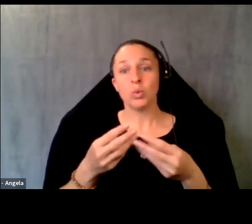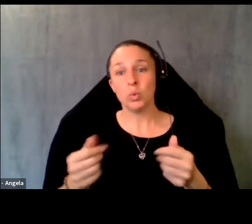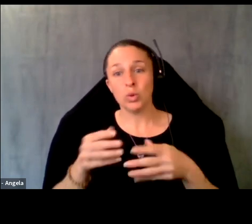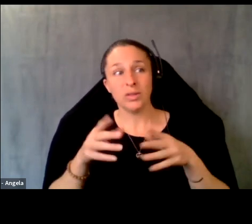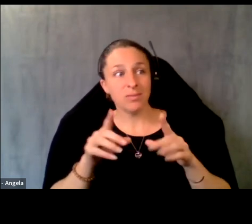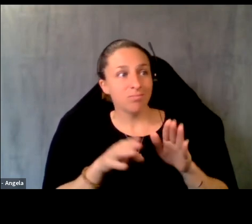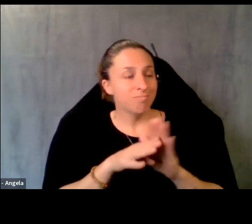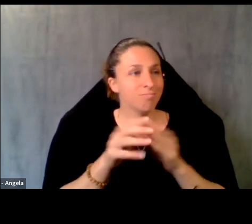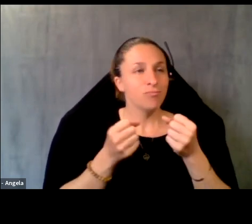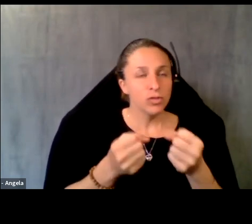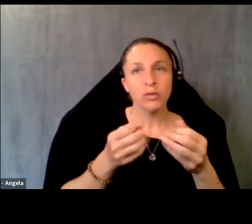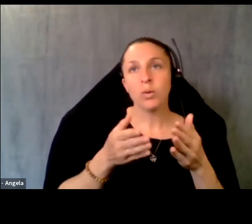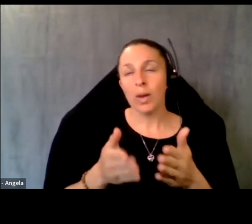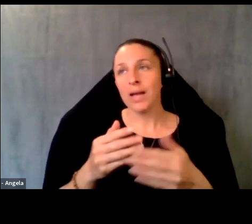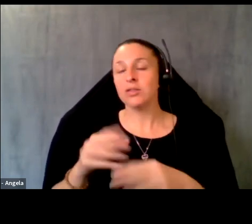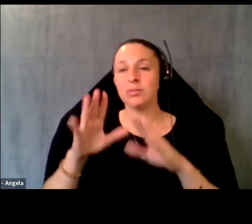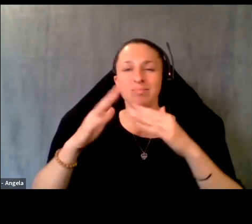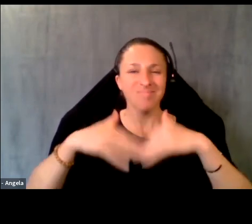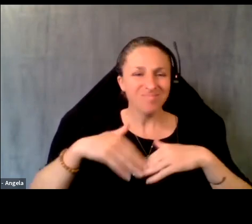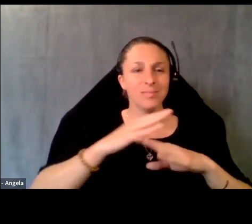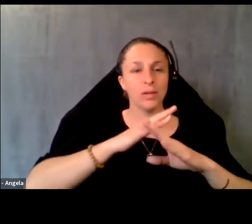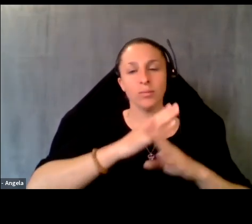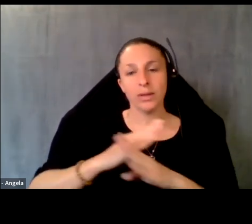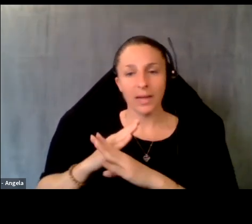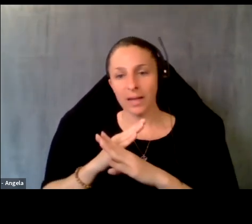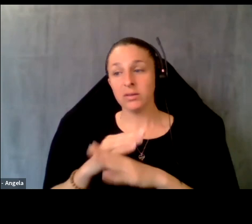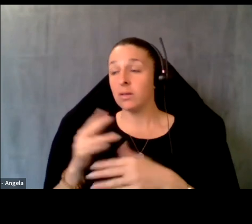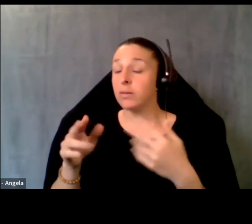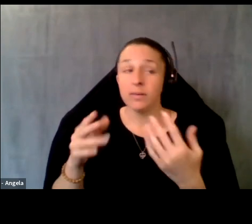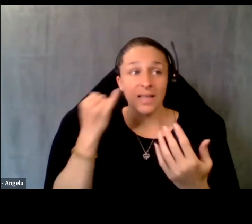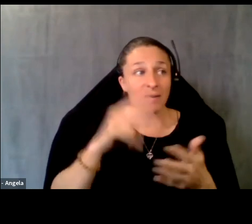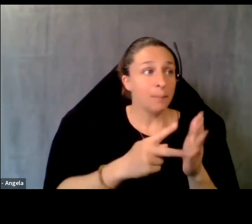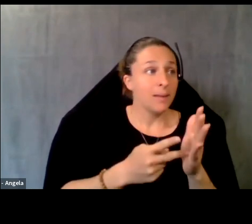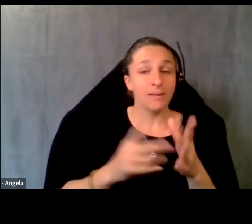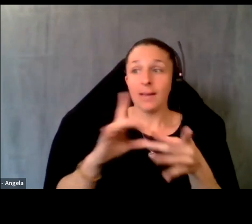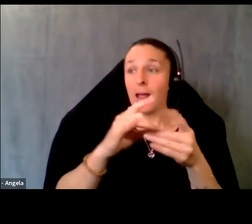to health care whether that means connecting a hospital to the right people in our community to